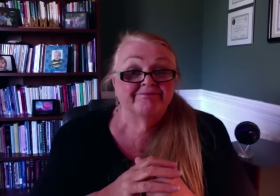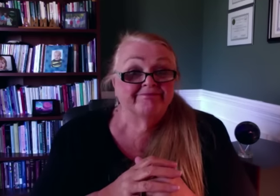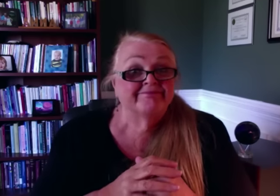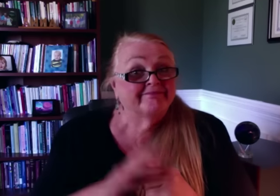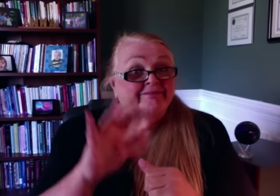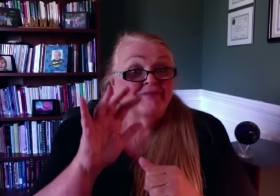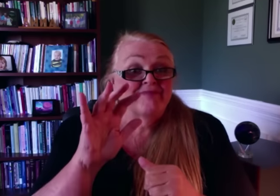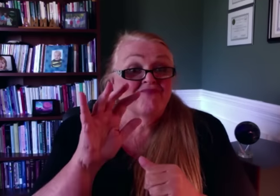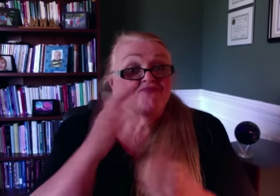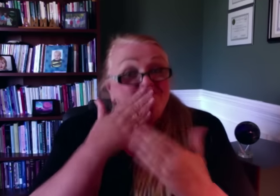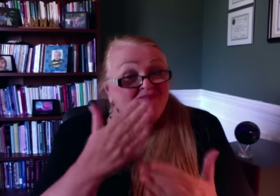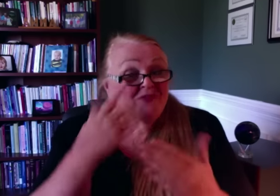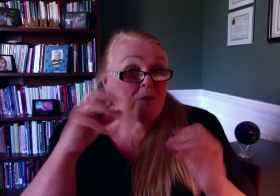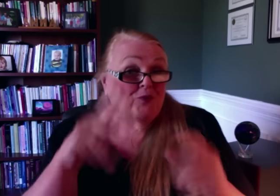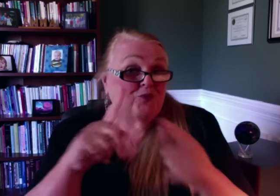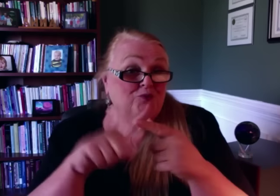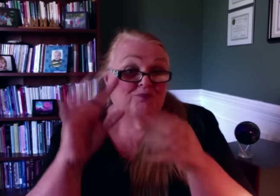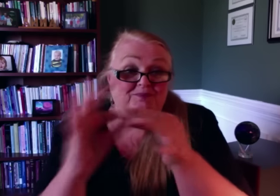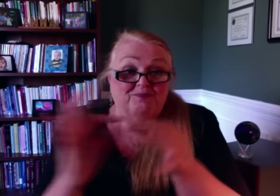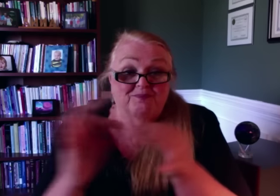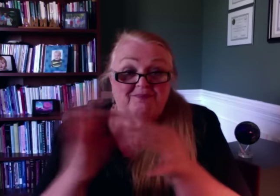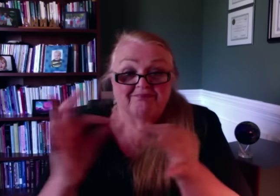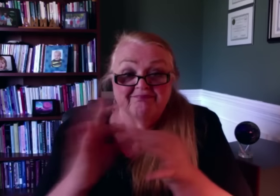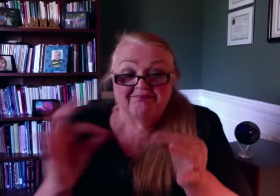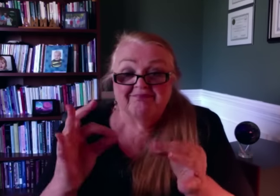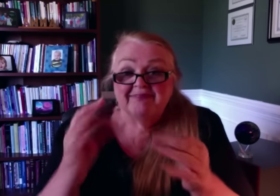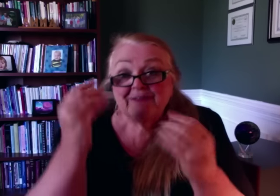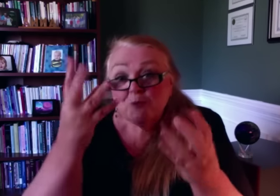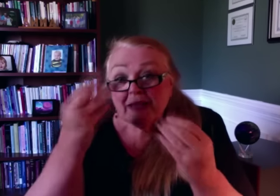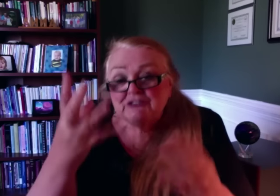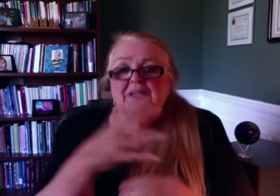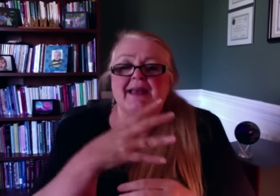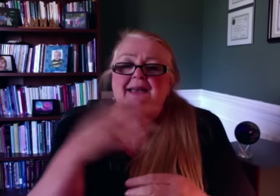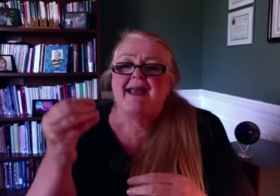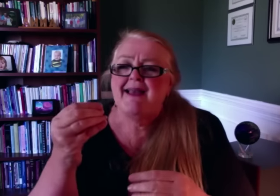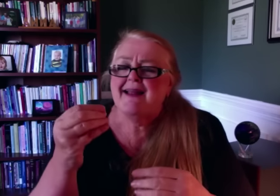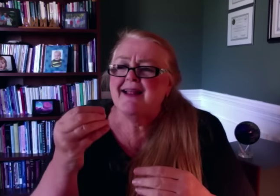Thank you for the opportunity to share this news with you.